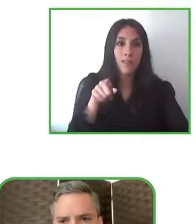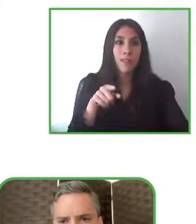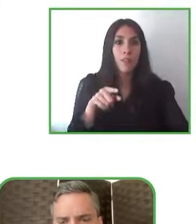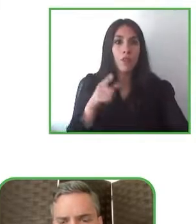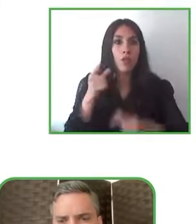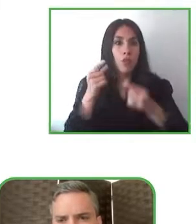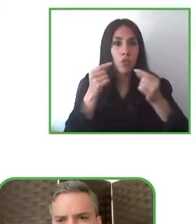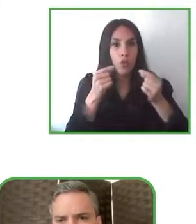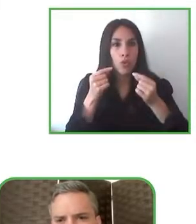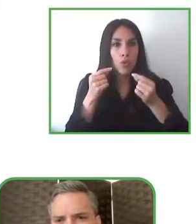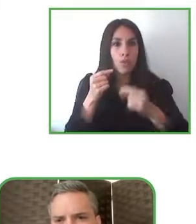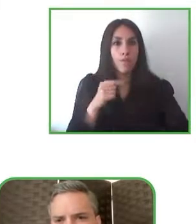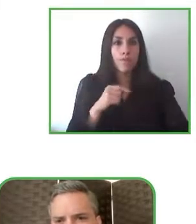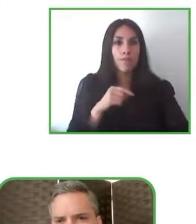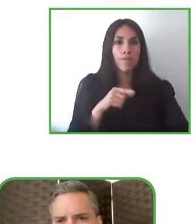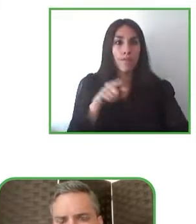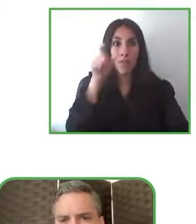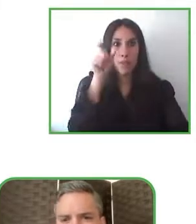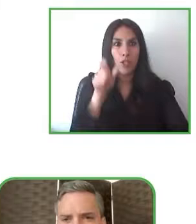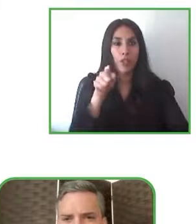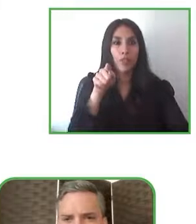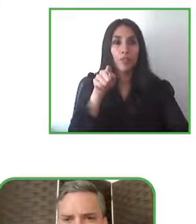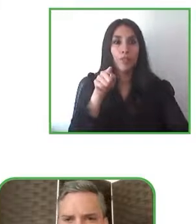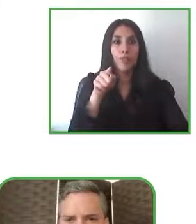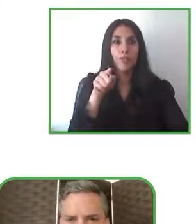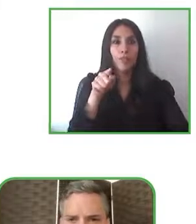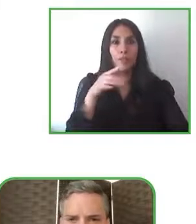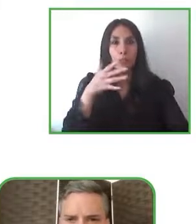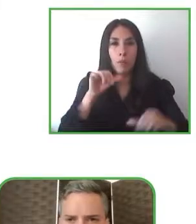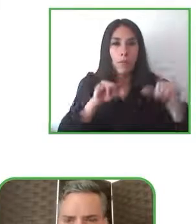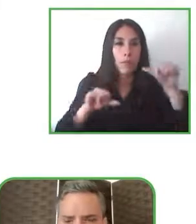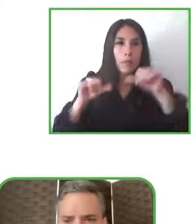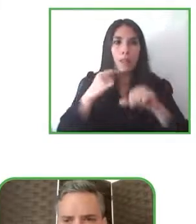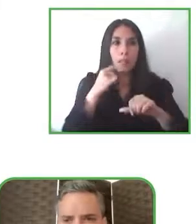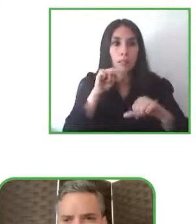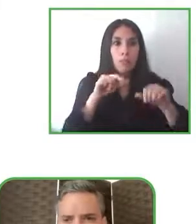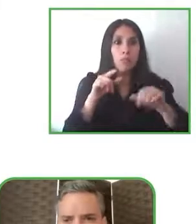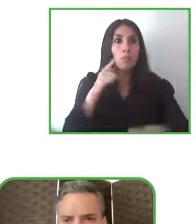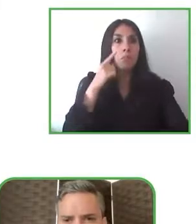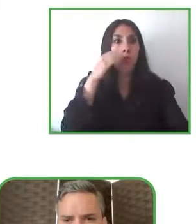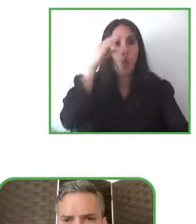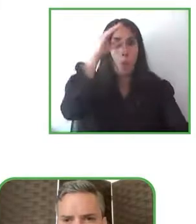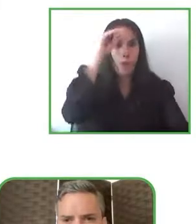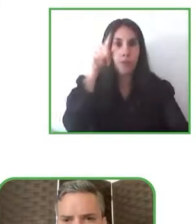never reaches its original size” in our minds all those who have been here are open